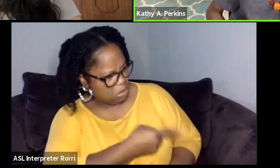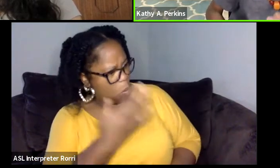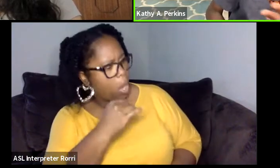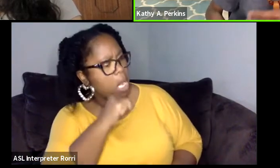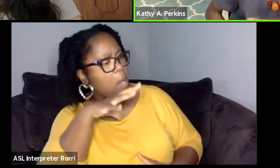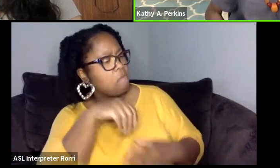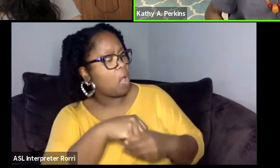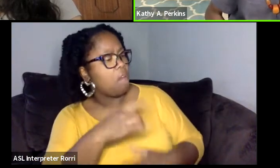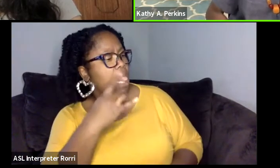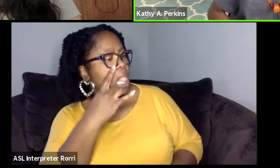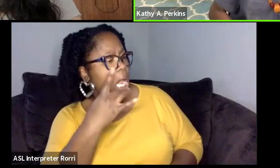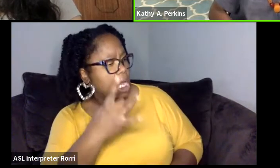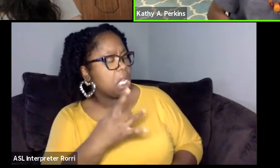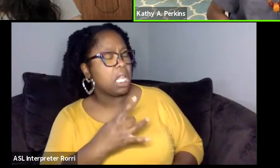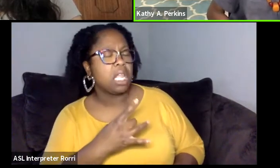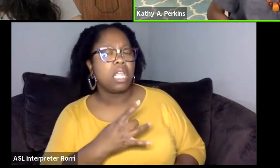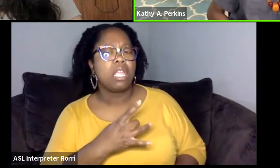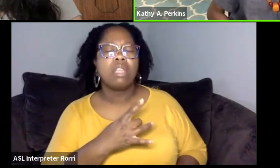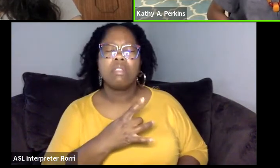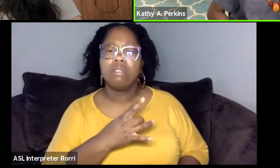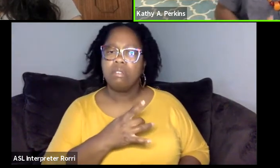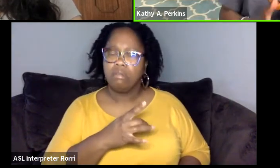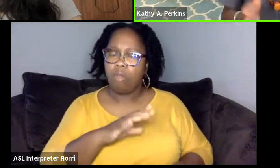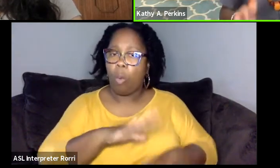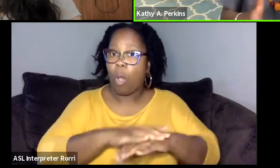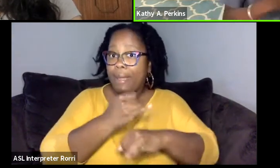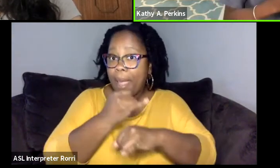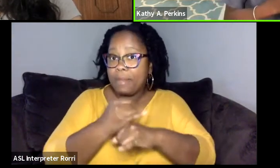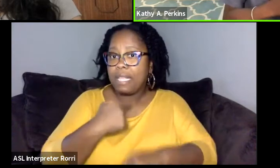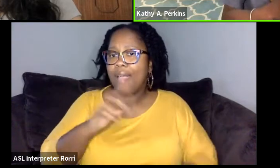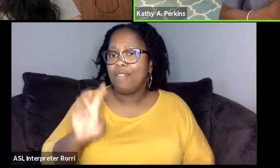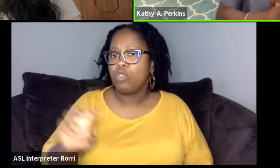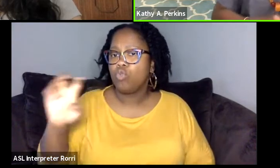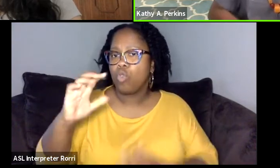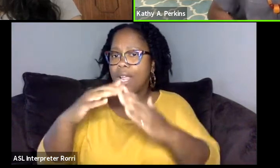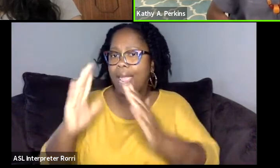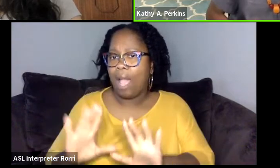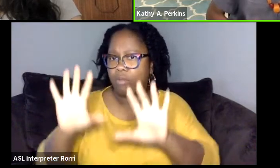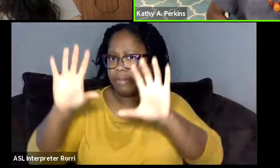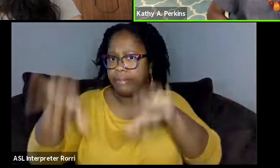We had a touring house on campus which was right next to a tri actual theater building.